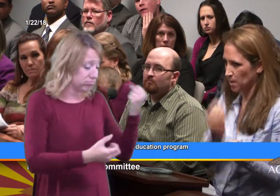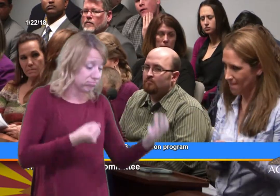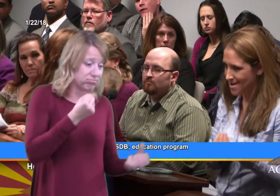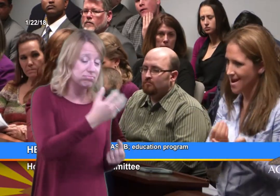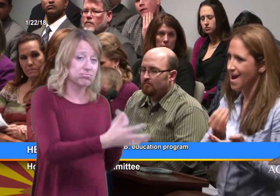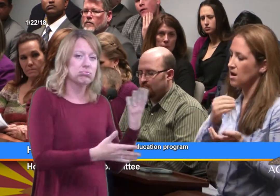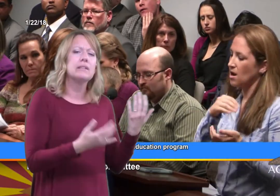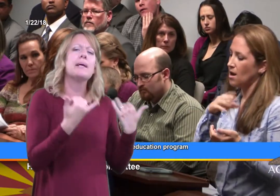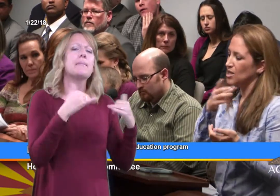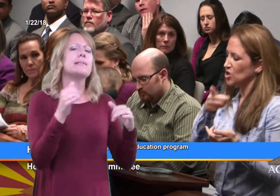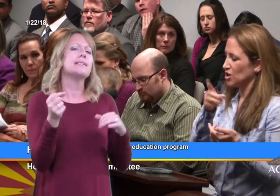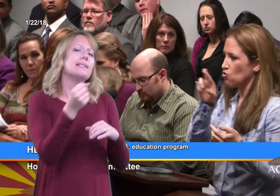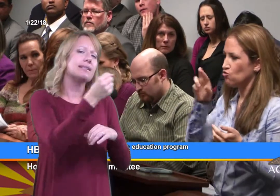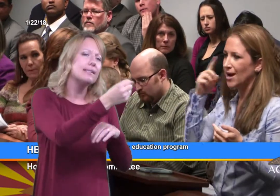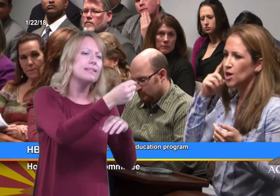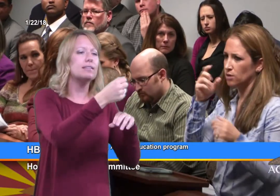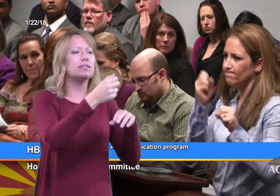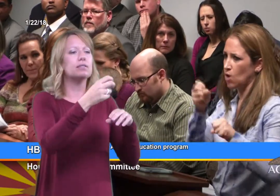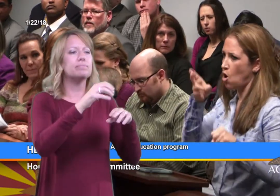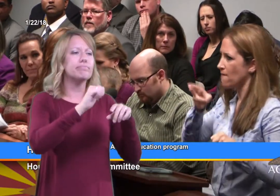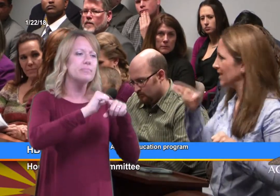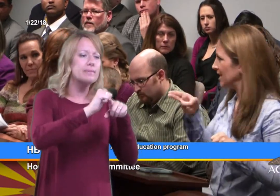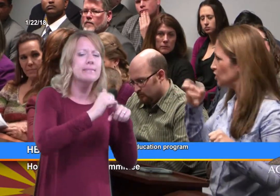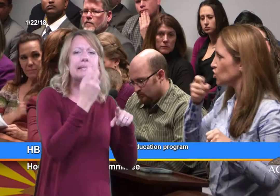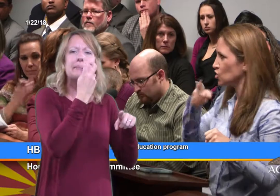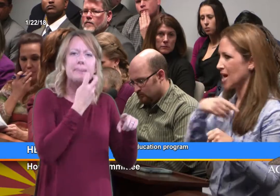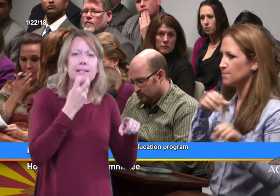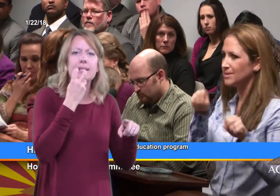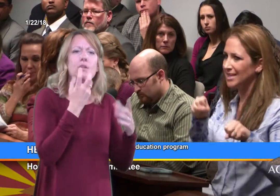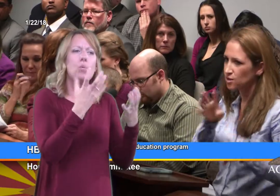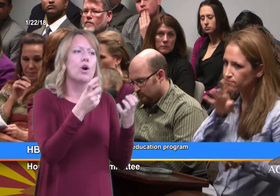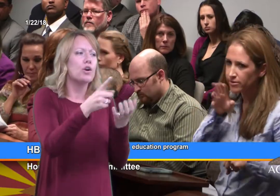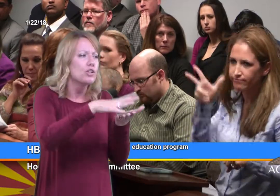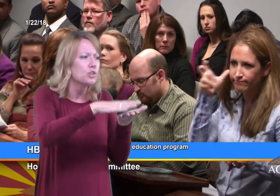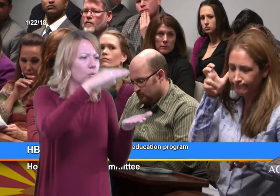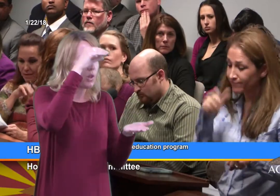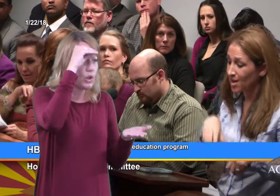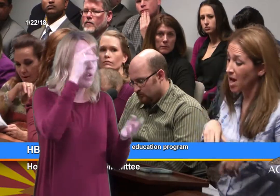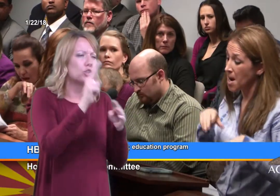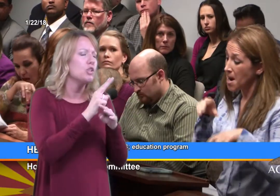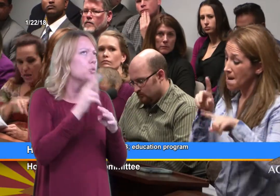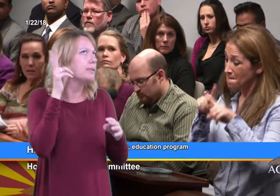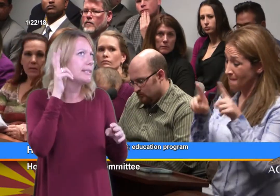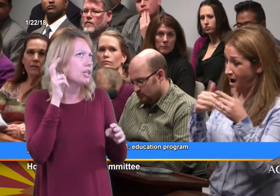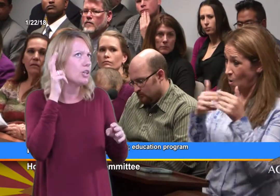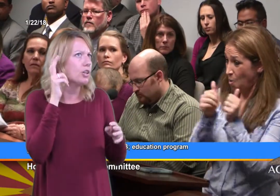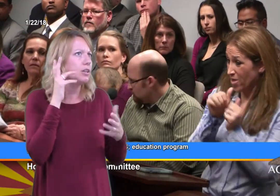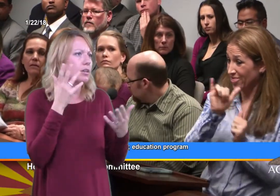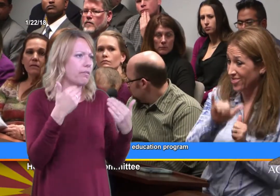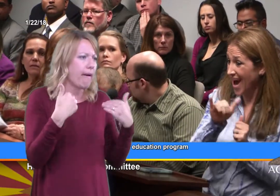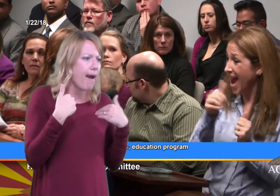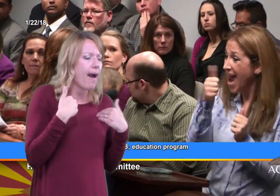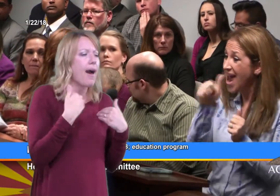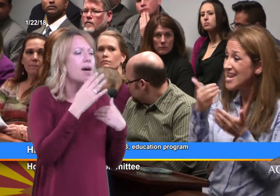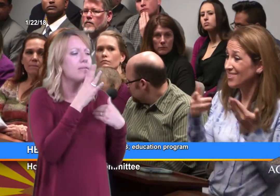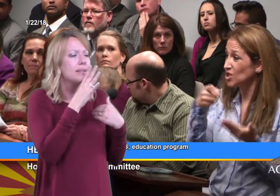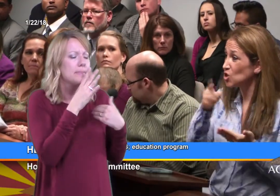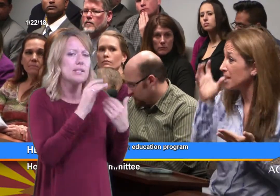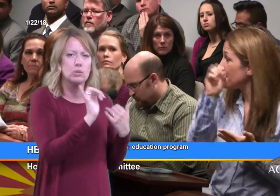She still goes to speech therapy for the opportunity to learn to use what hearing she has left, as well as learn to speak some.